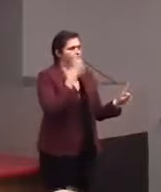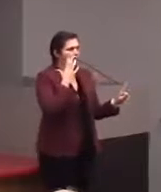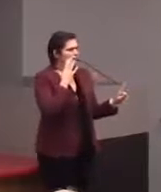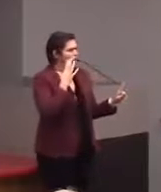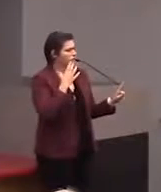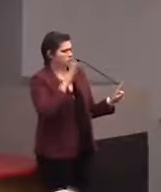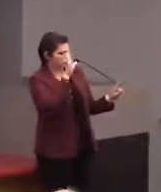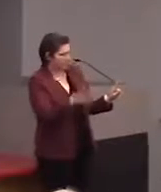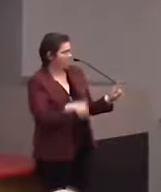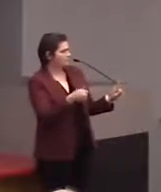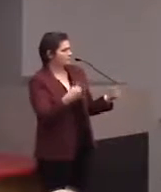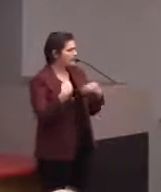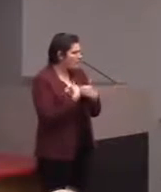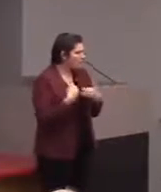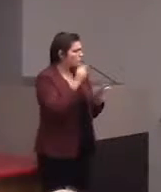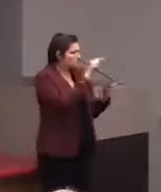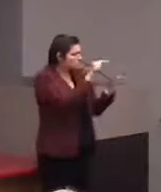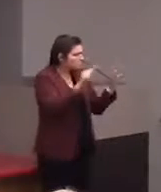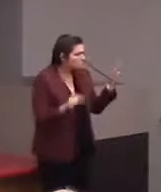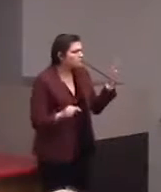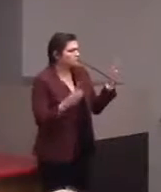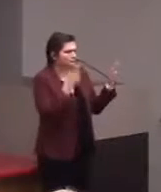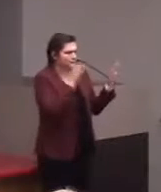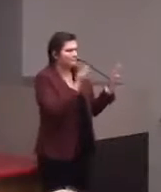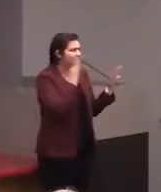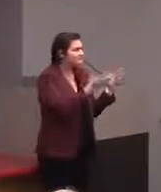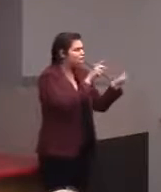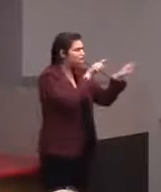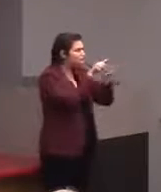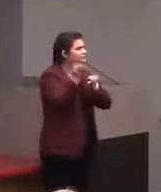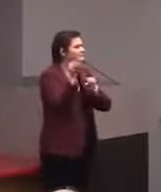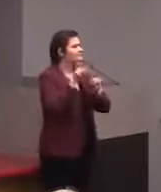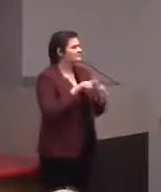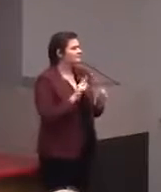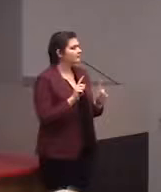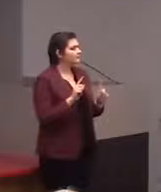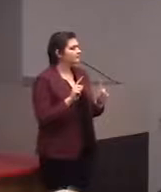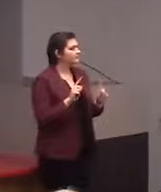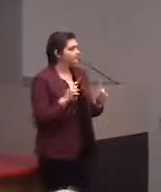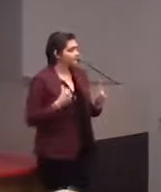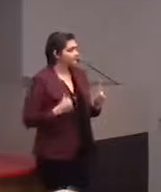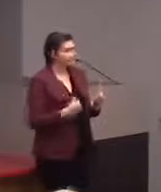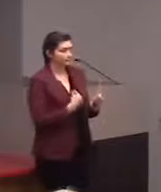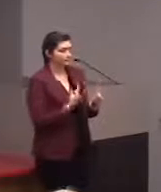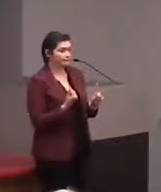there's all kinds of animals, interesting things to look at. What we did is...